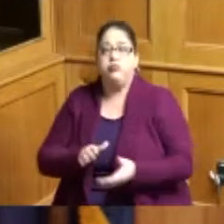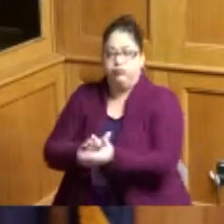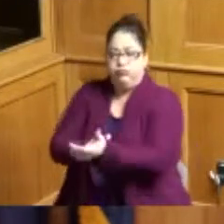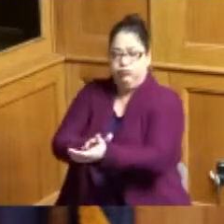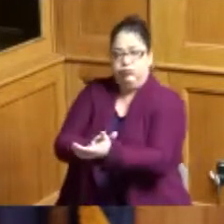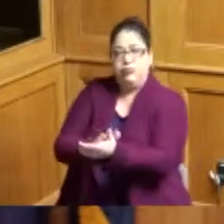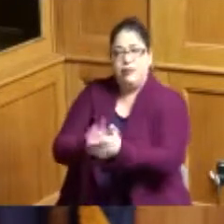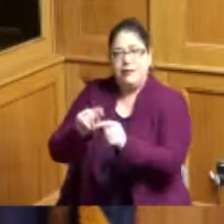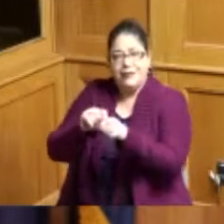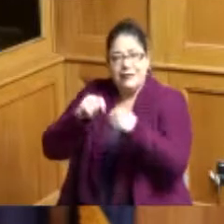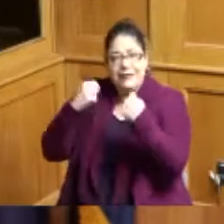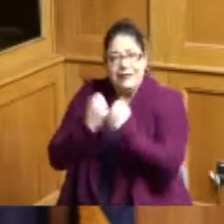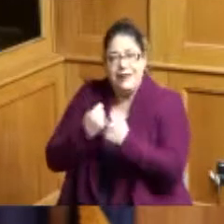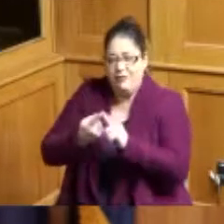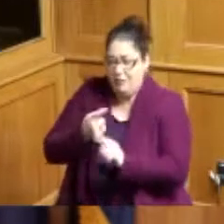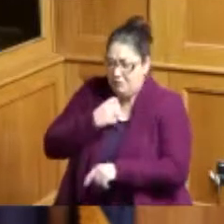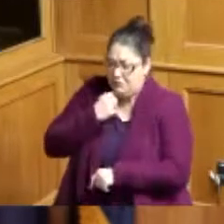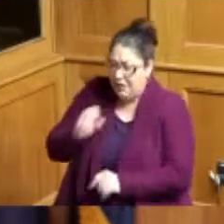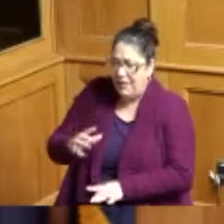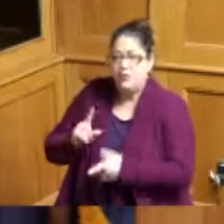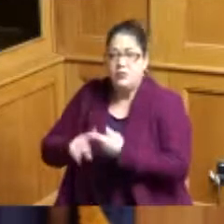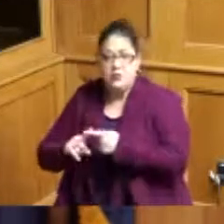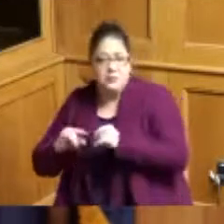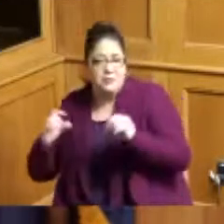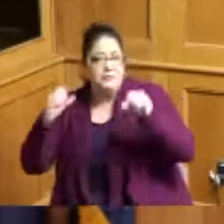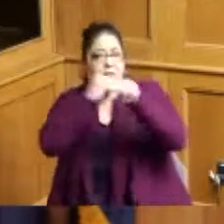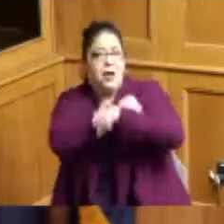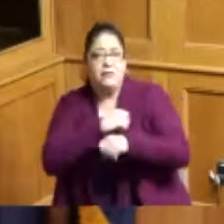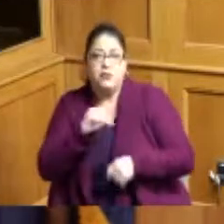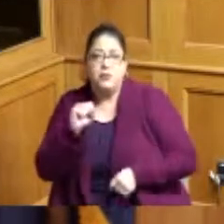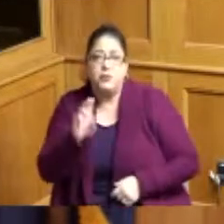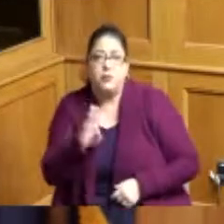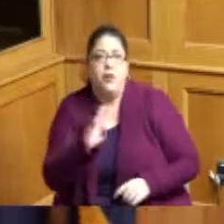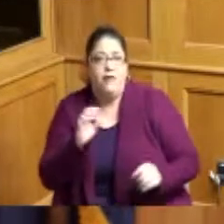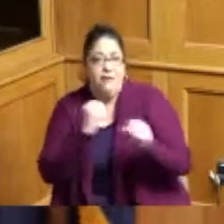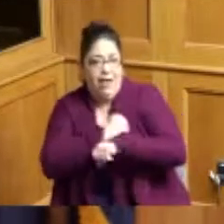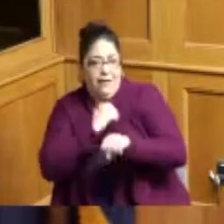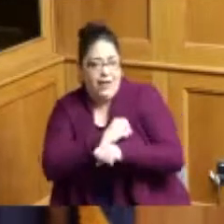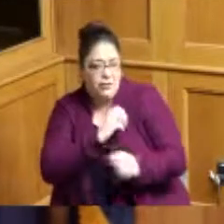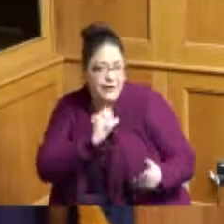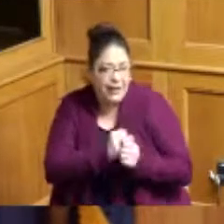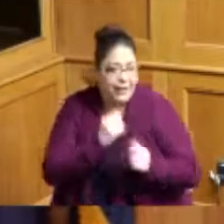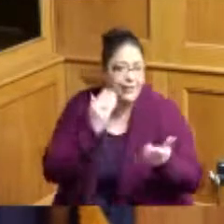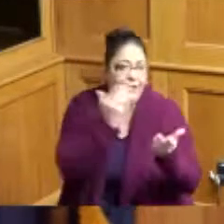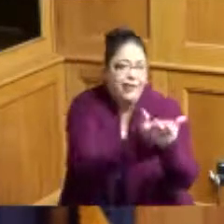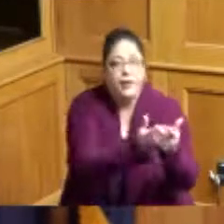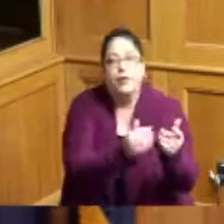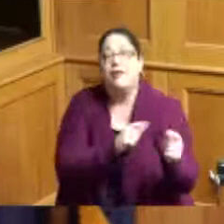the team and what they what they did and not not stop believing in themselves when people said you